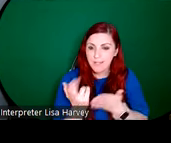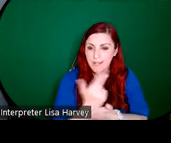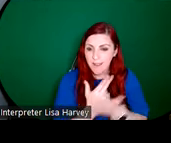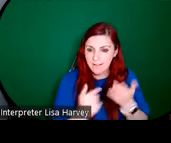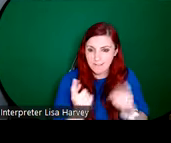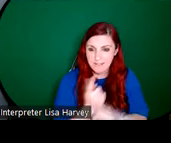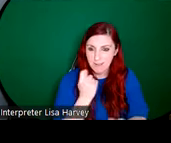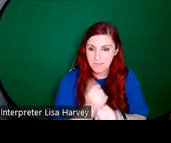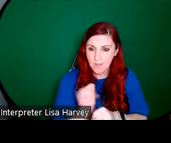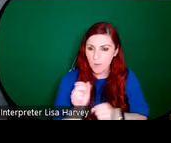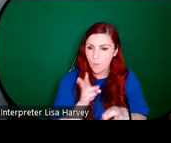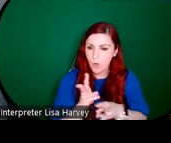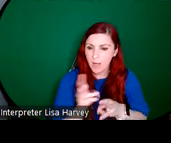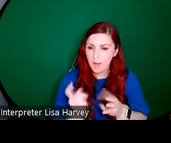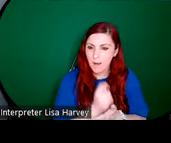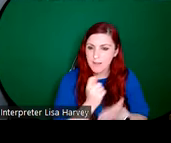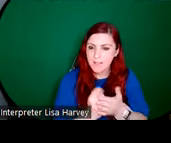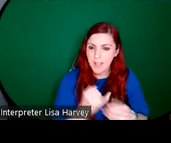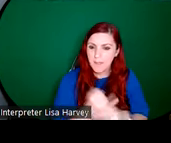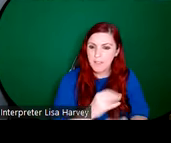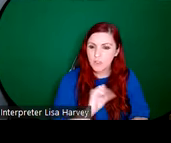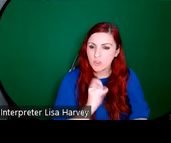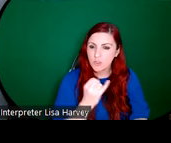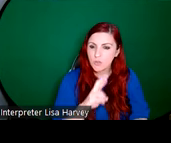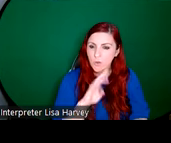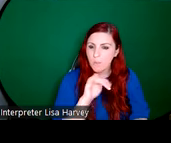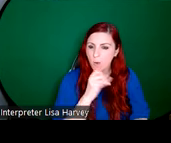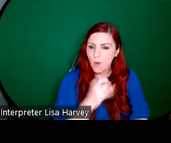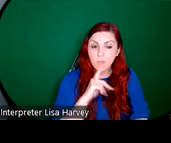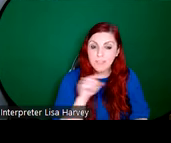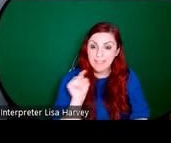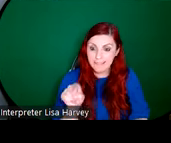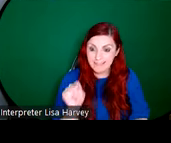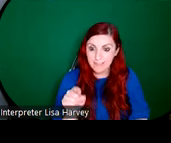part time as a sugar boiler. He was sponsored to study like drawing at the